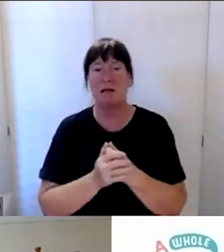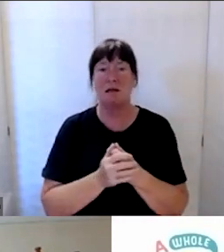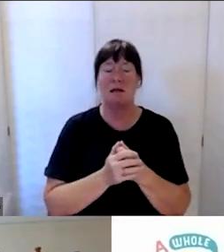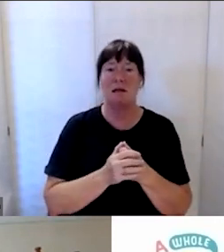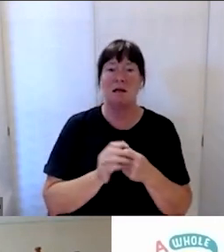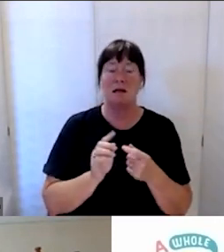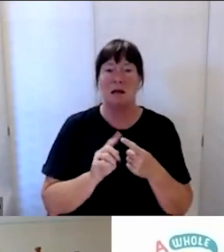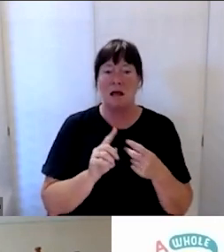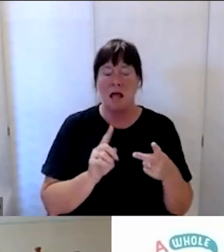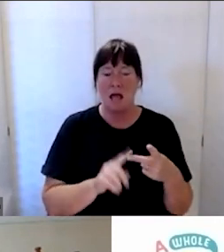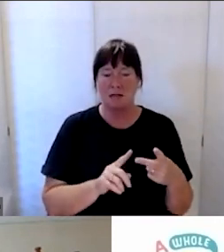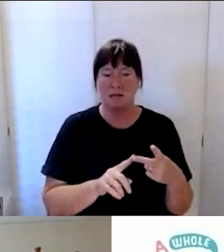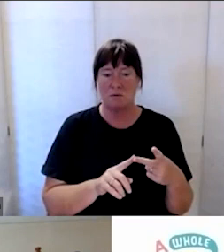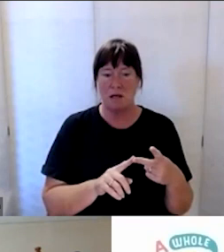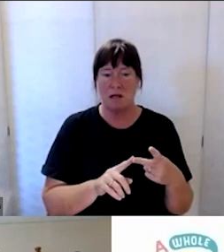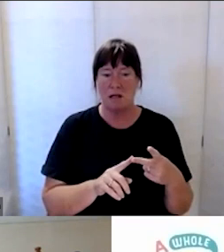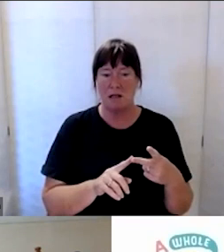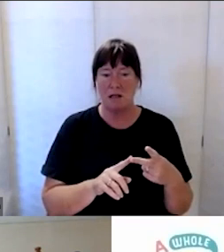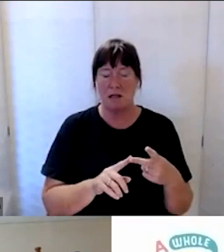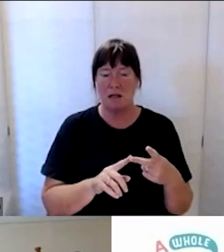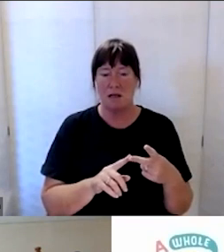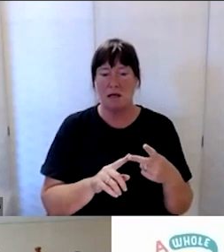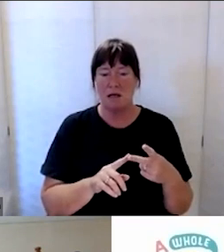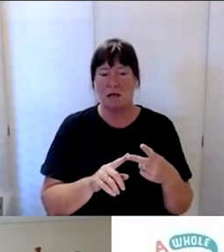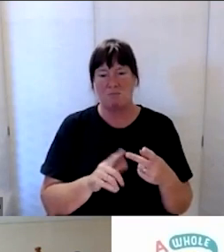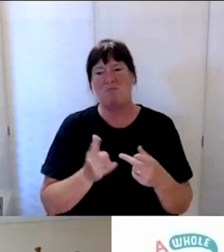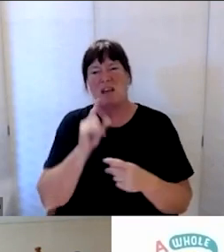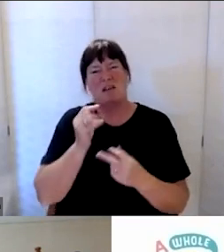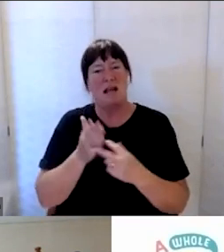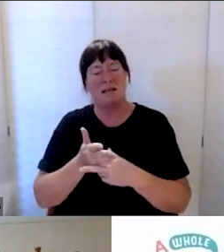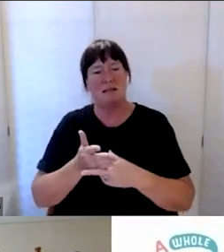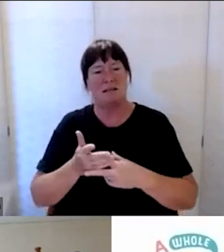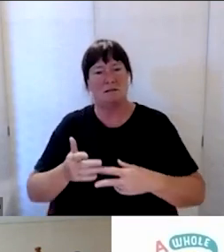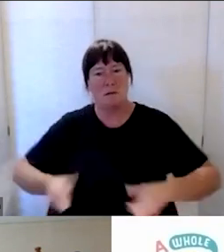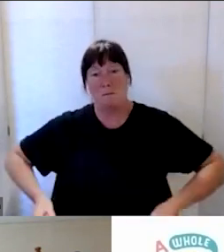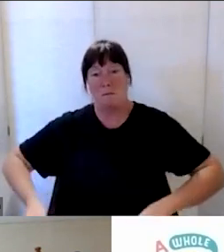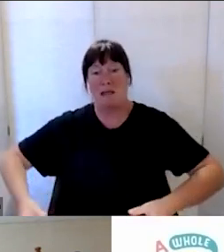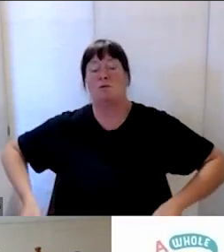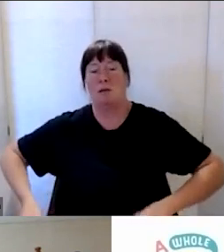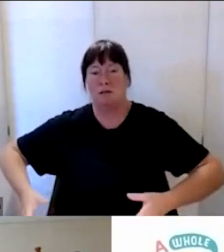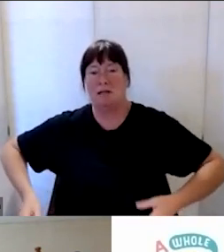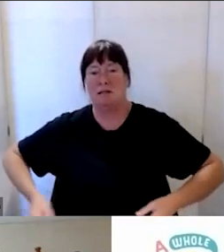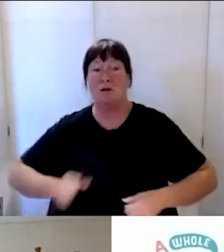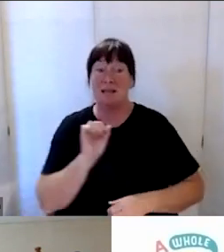or will have manual wheelchairs. So there’s that information available.